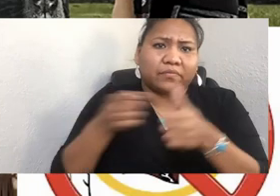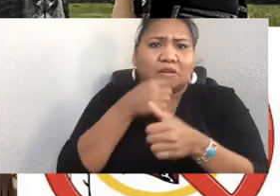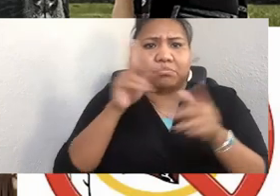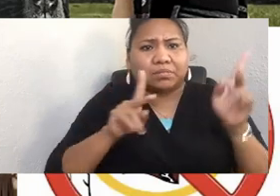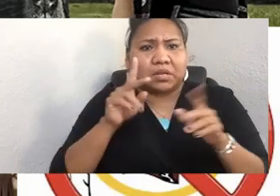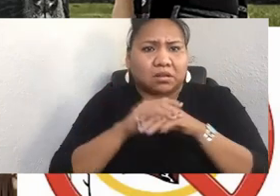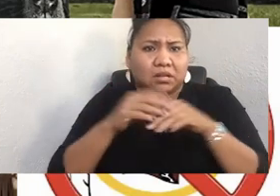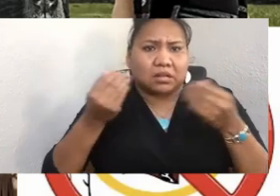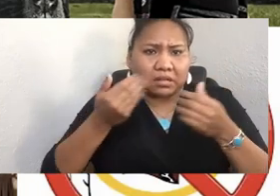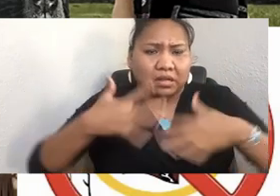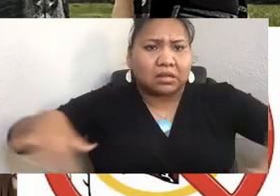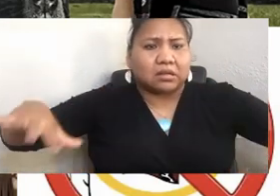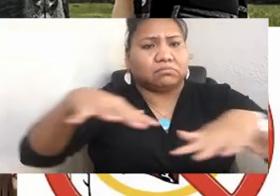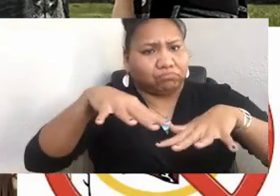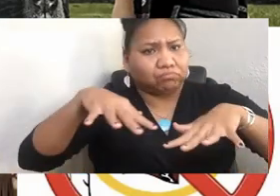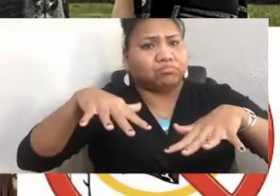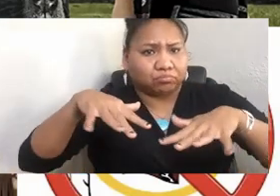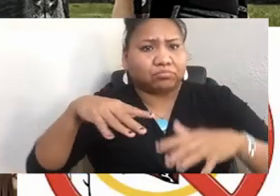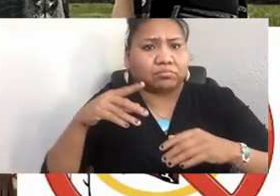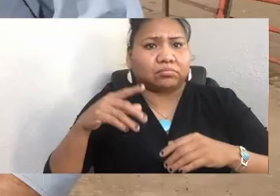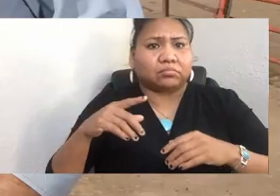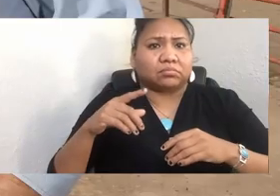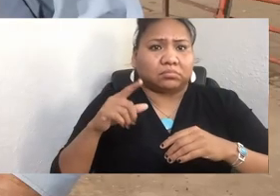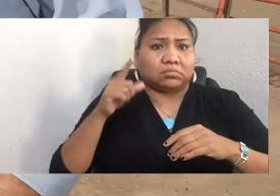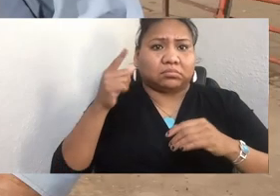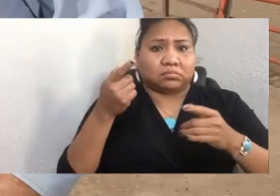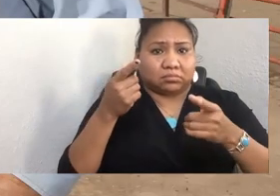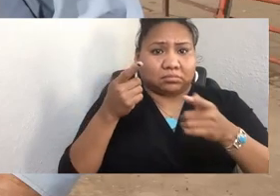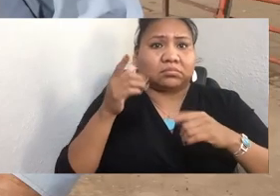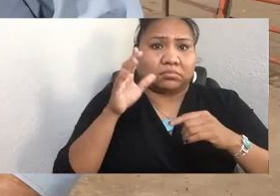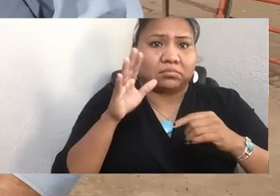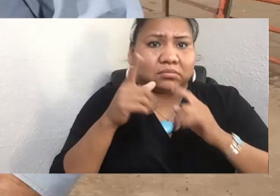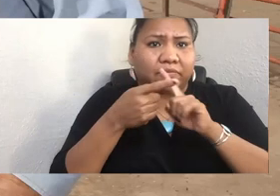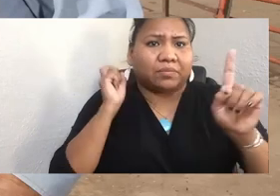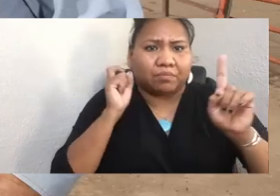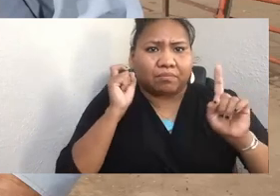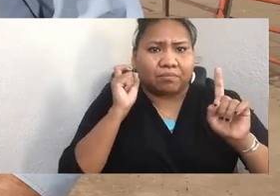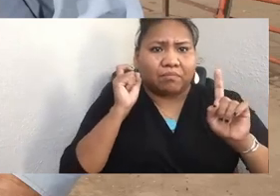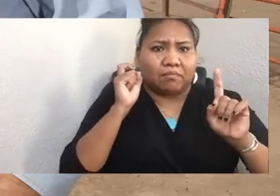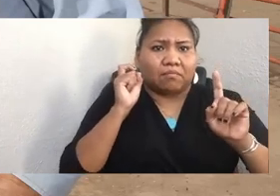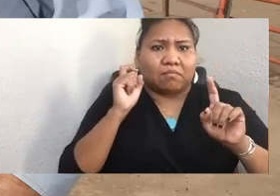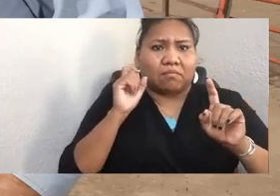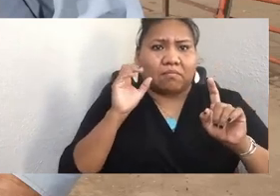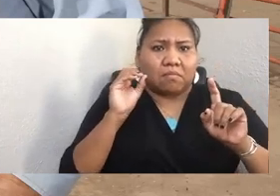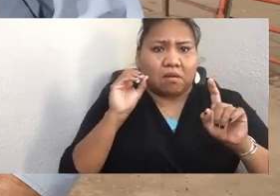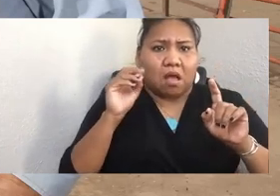He describes himself as an Omaha Indian from Nebraska. To me, he's kind of the Forrest Gump of Indian country,